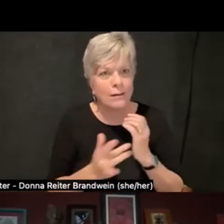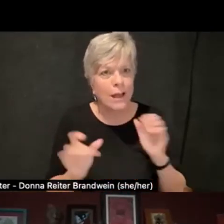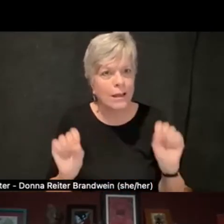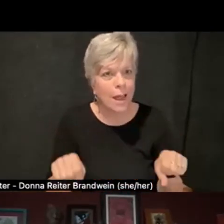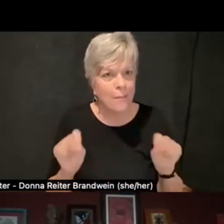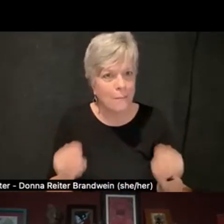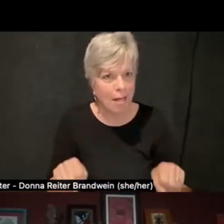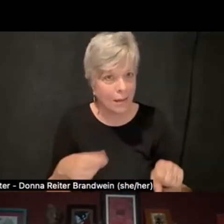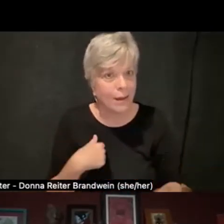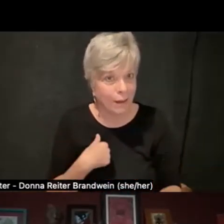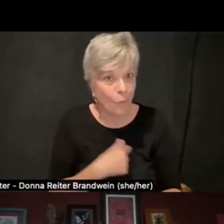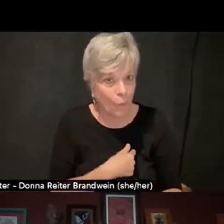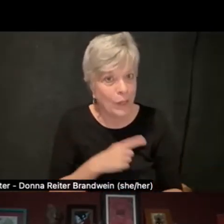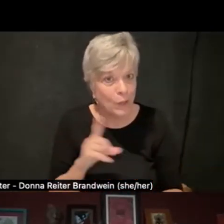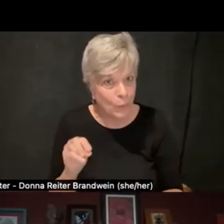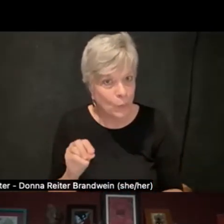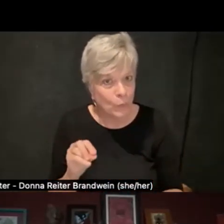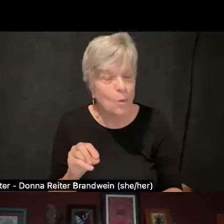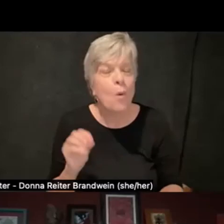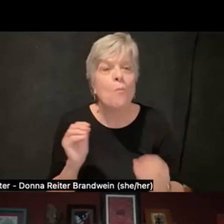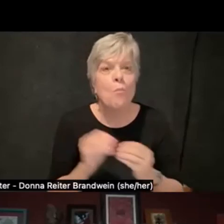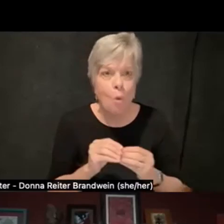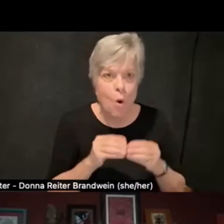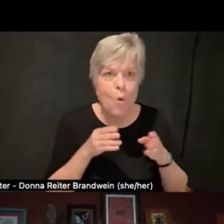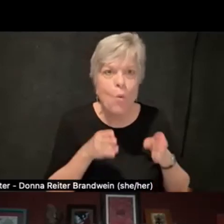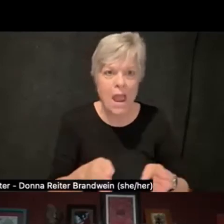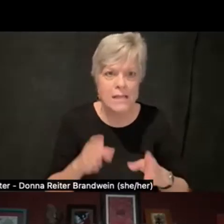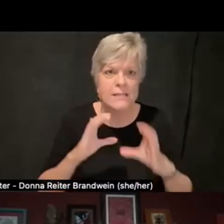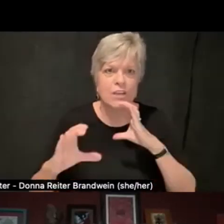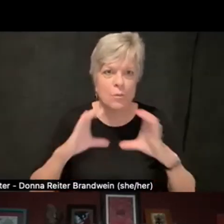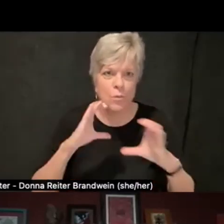and more avenues of communication than ever before,